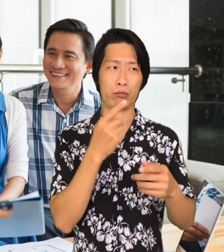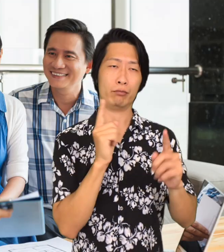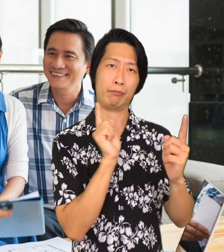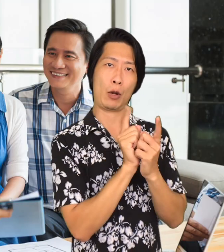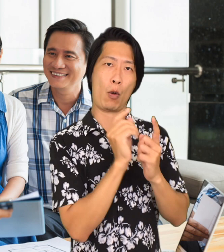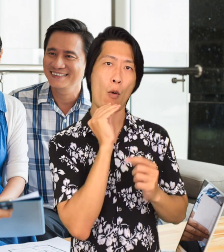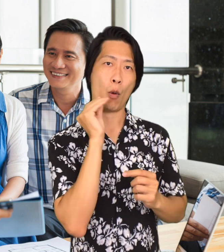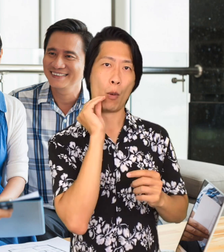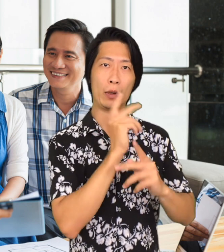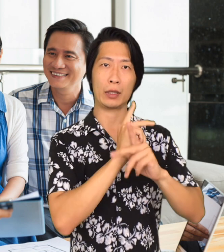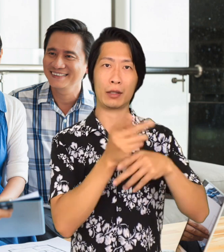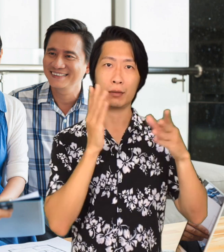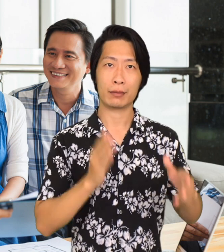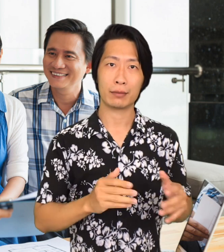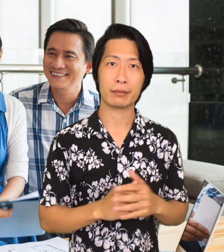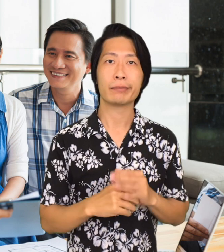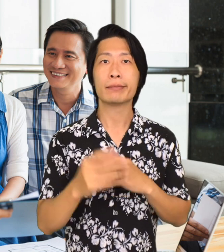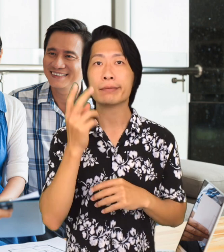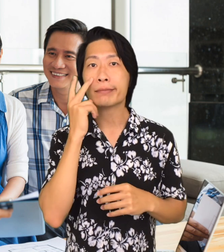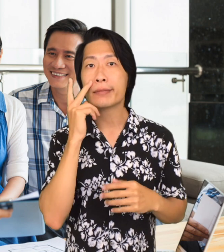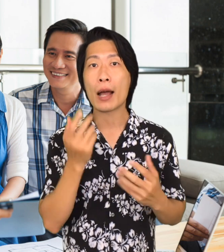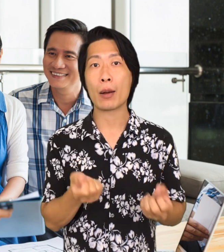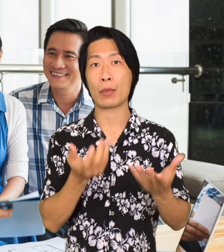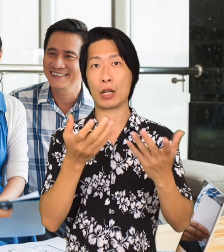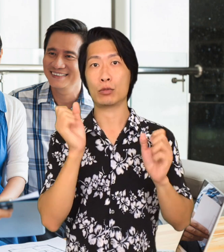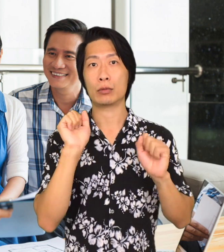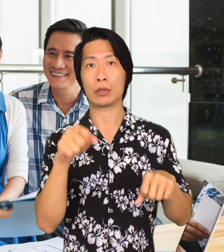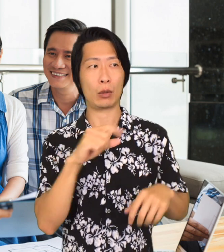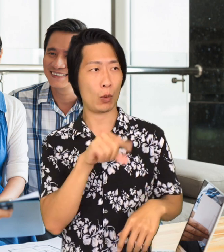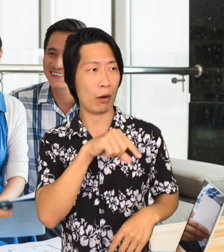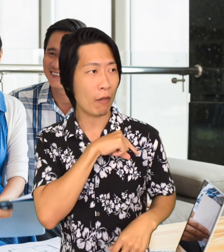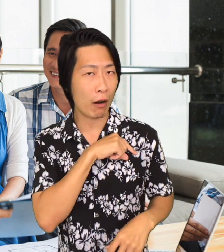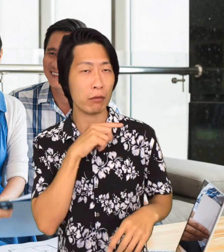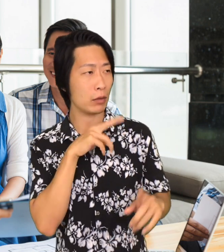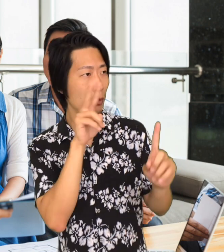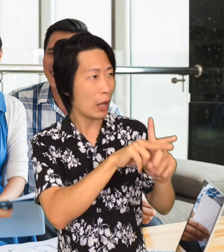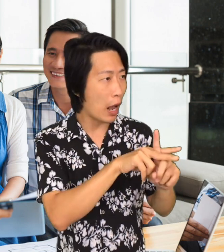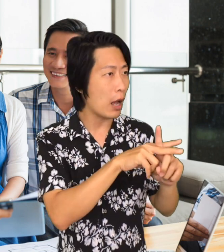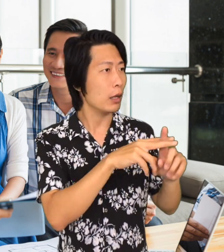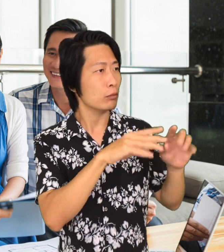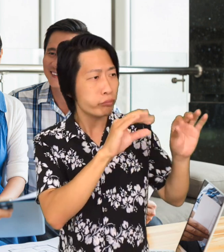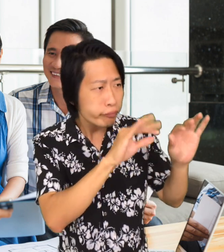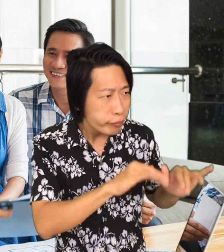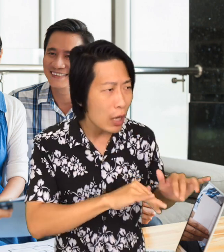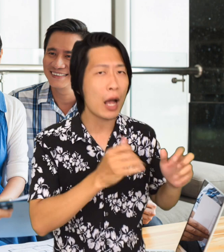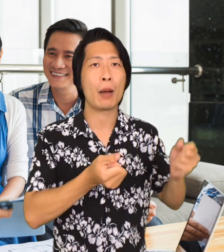with a home lender and see how much money you can qualify for.